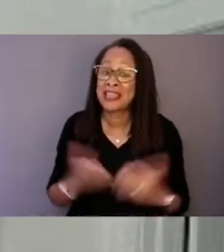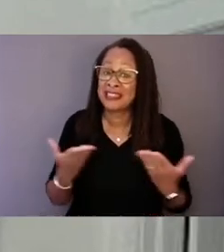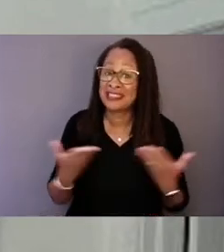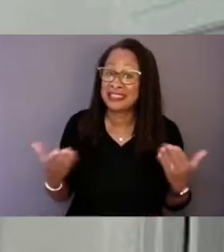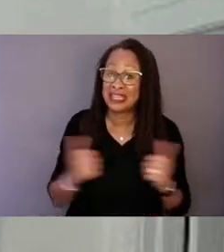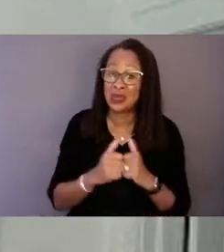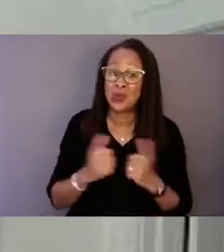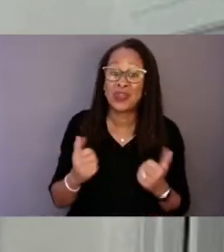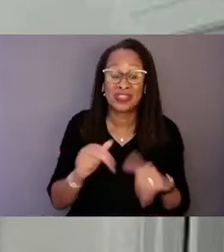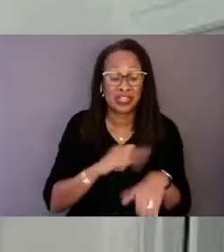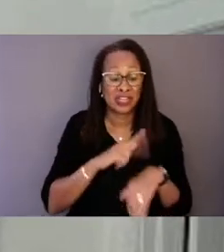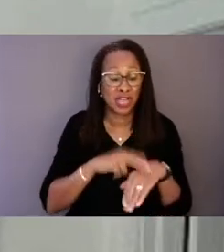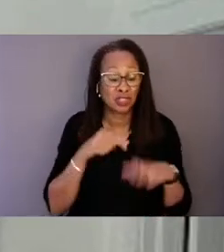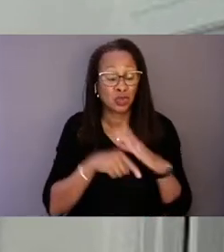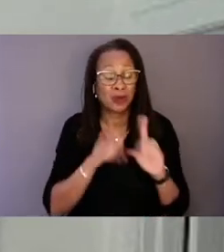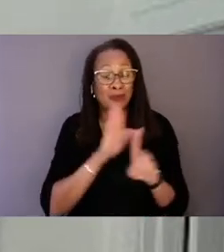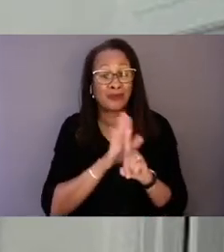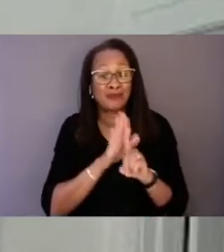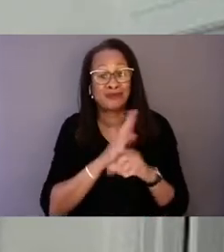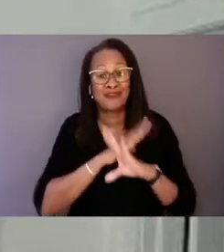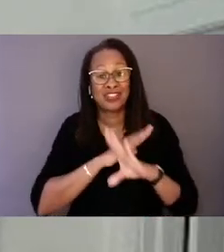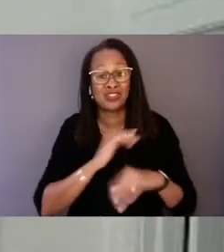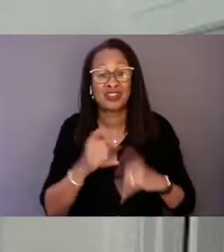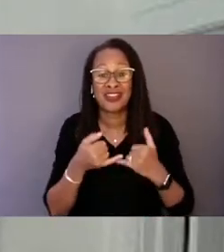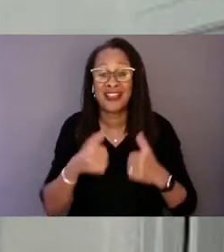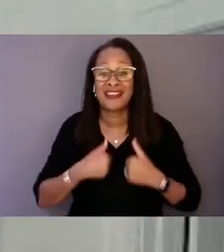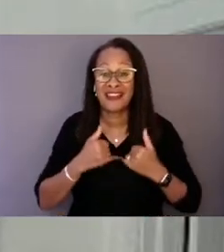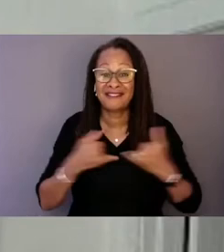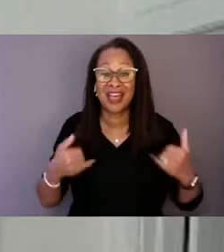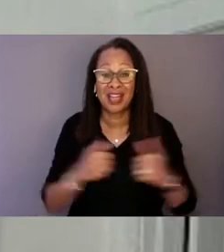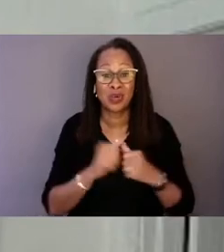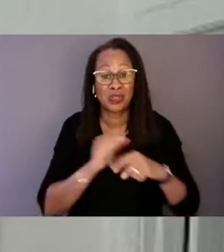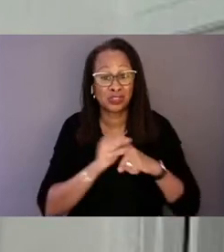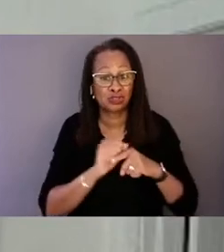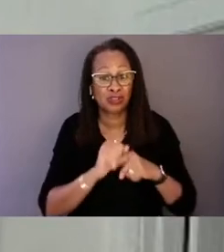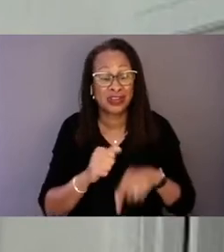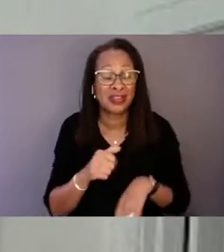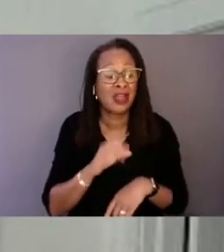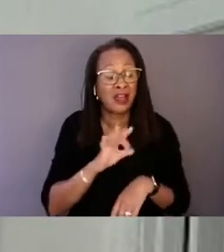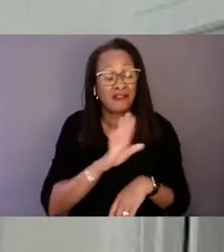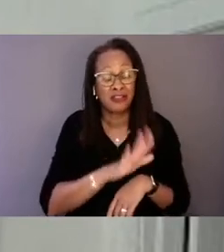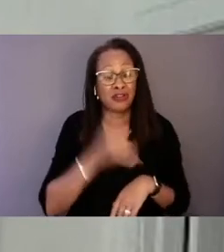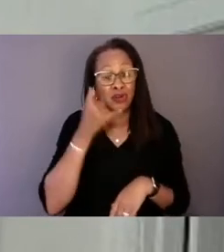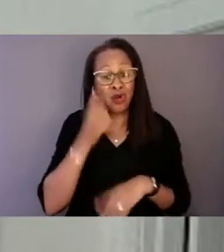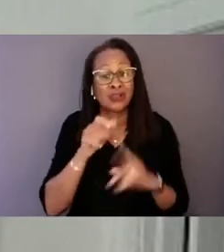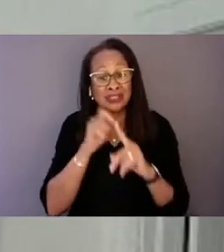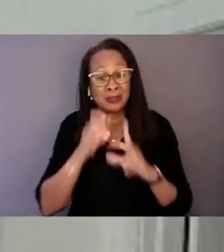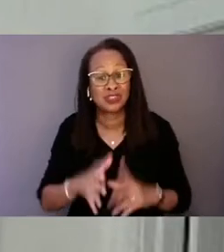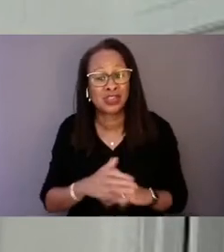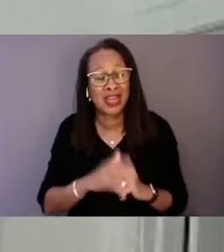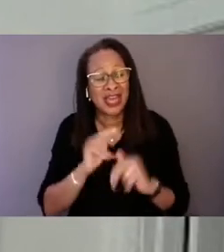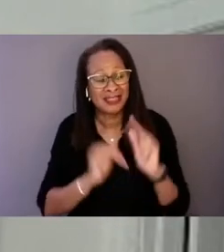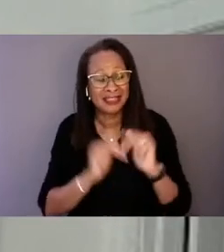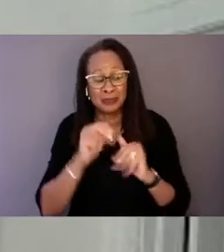with trainings of their call specialists, this is built into the training.